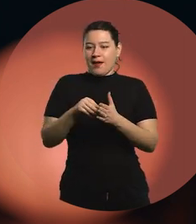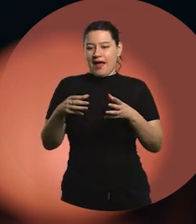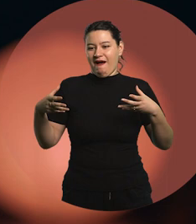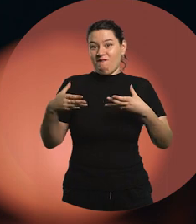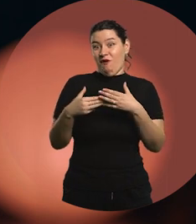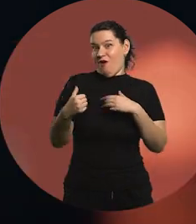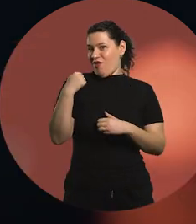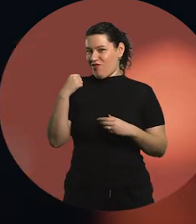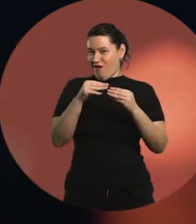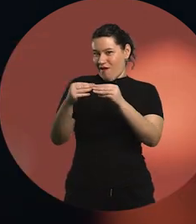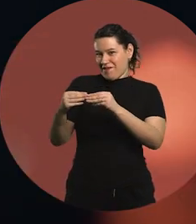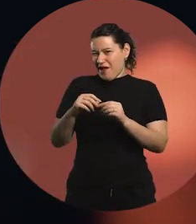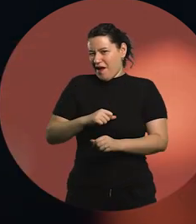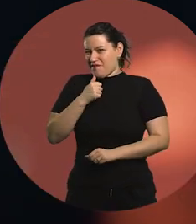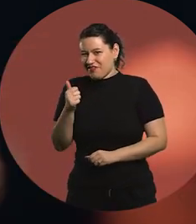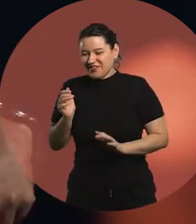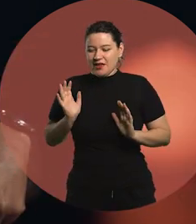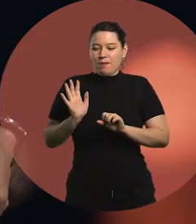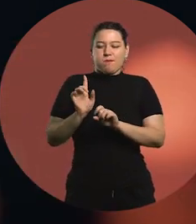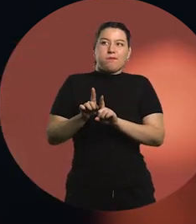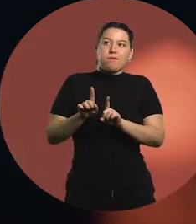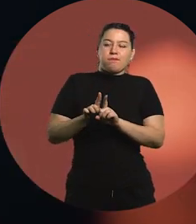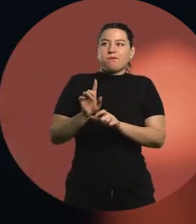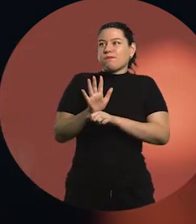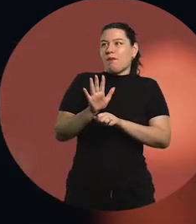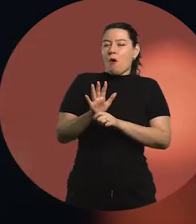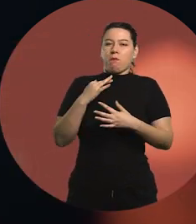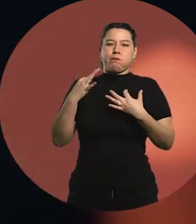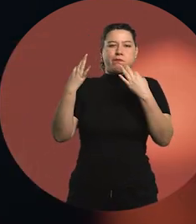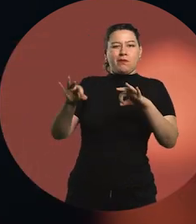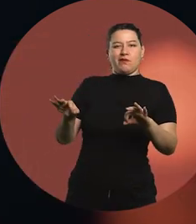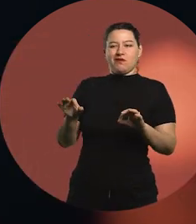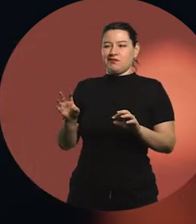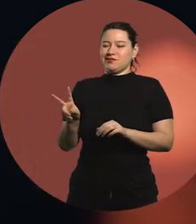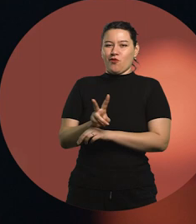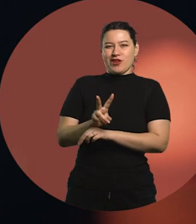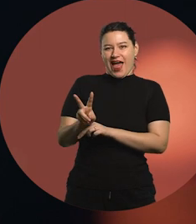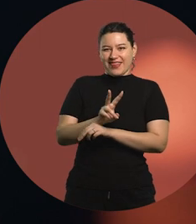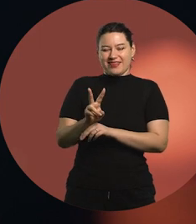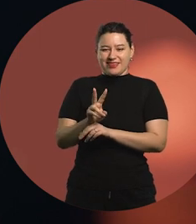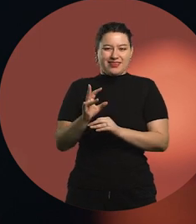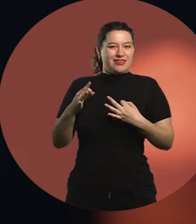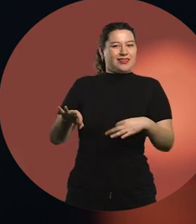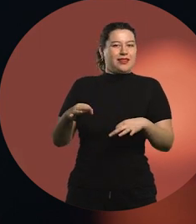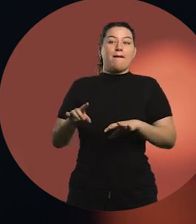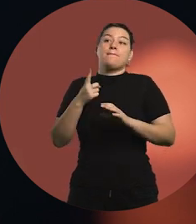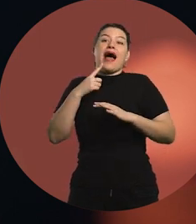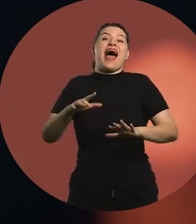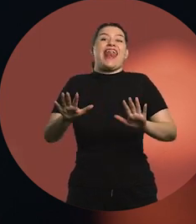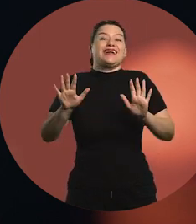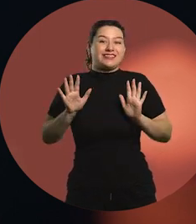looking for a safe comfort zone.